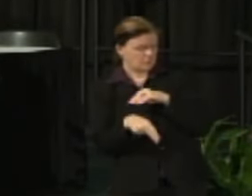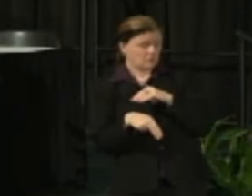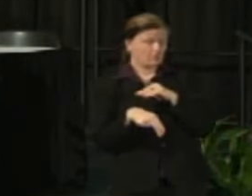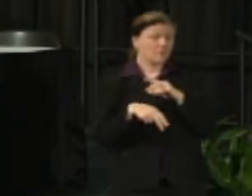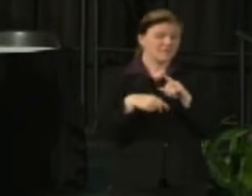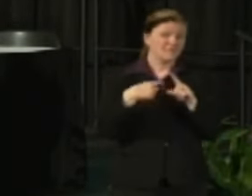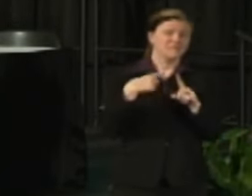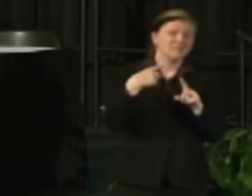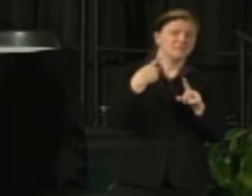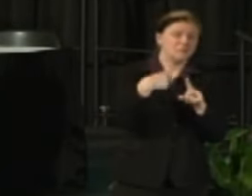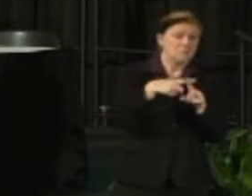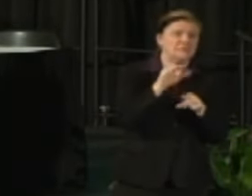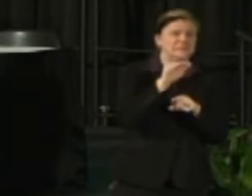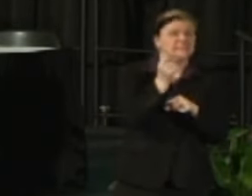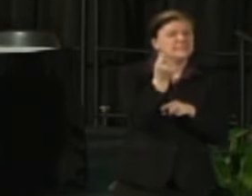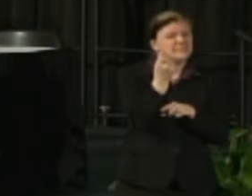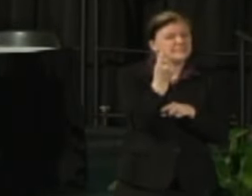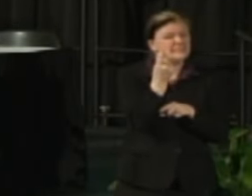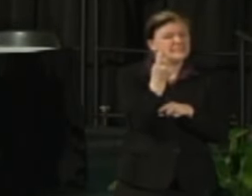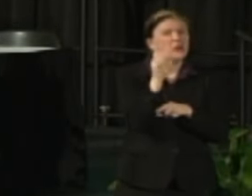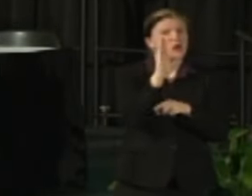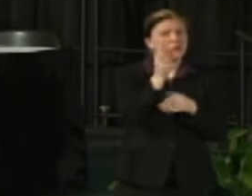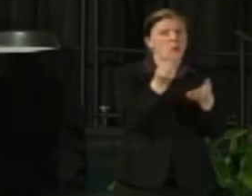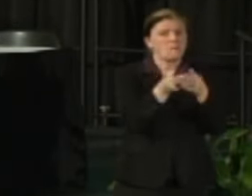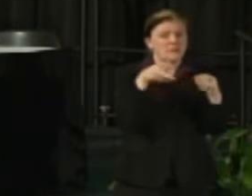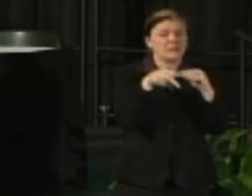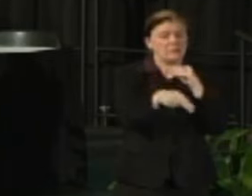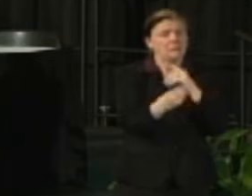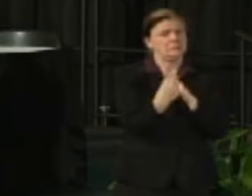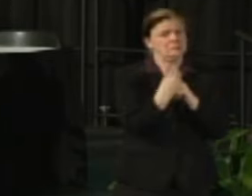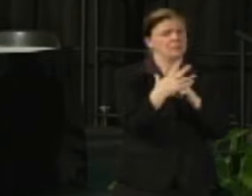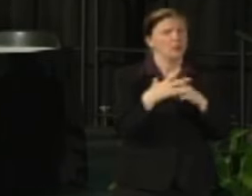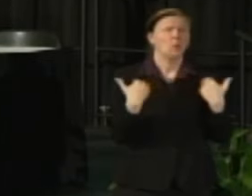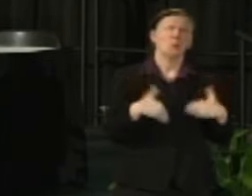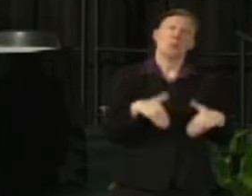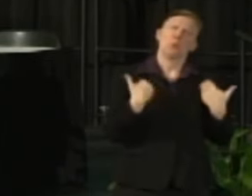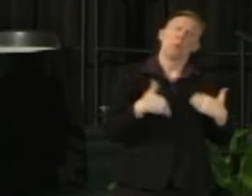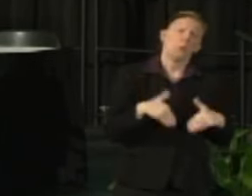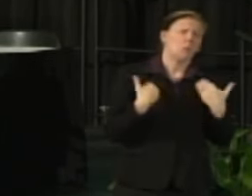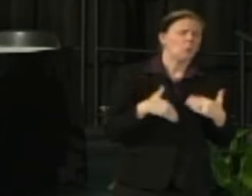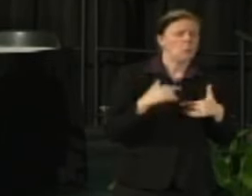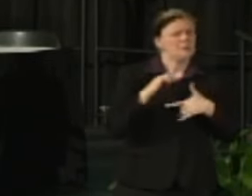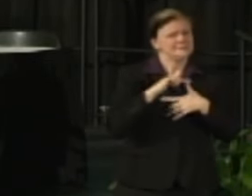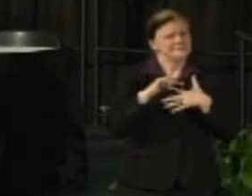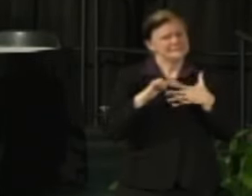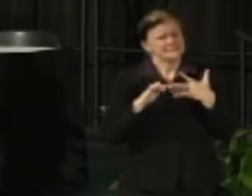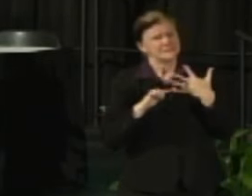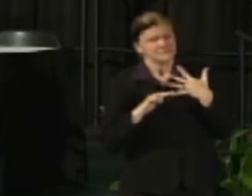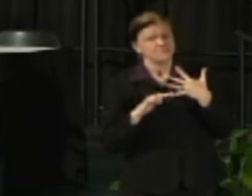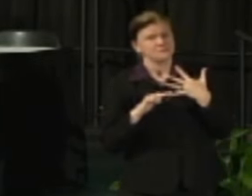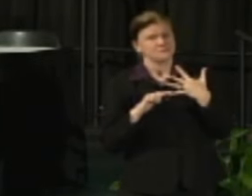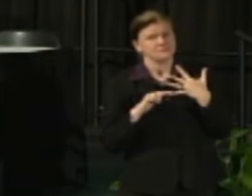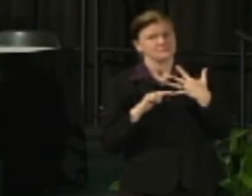to have them understand the impact of the timing on this. So there's a number of additional points but this is the same type of case,